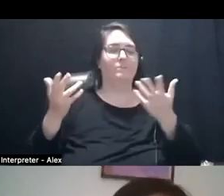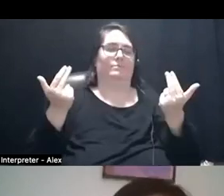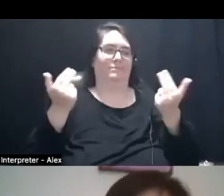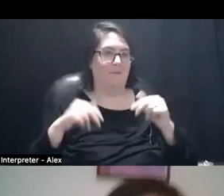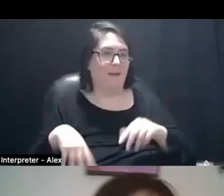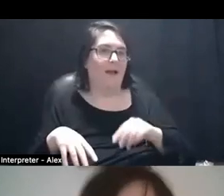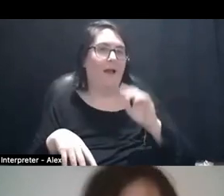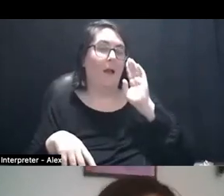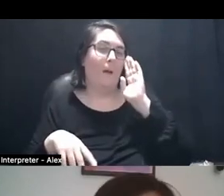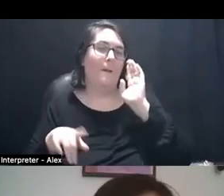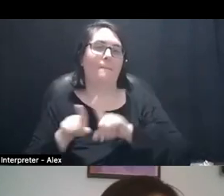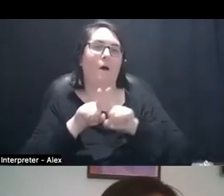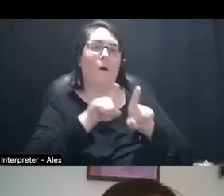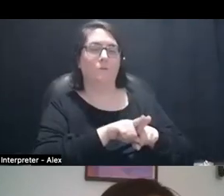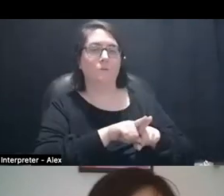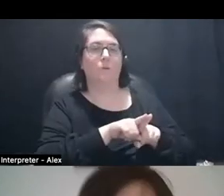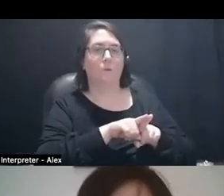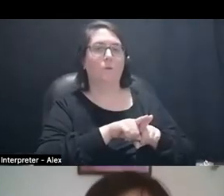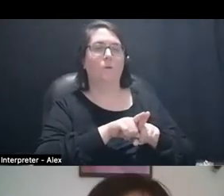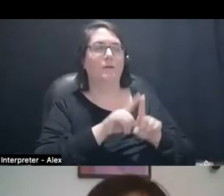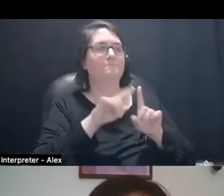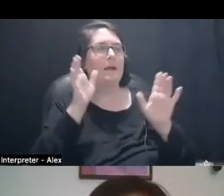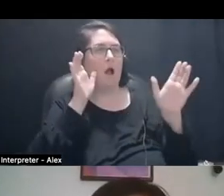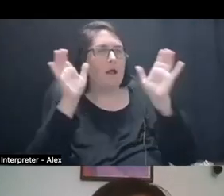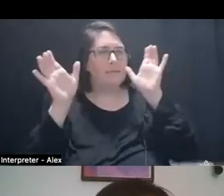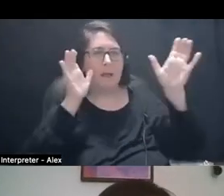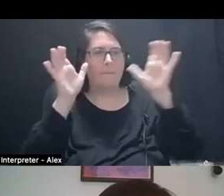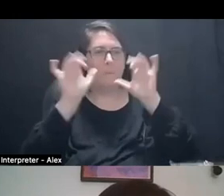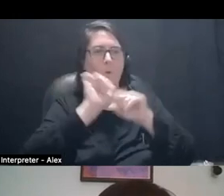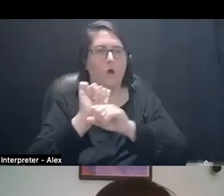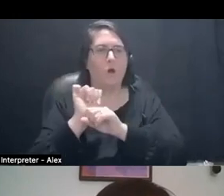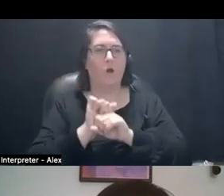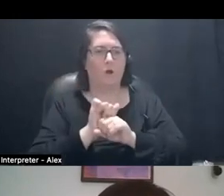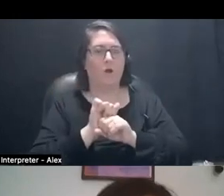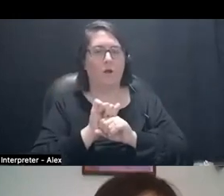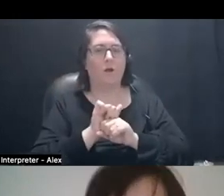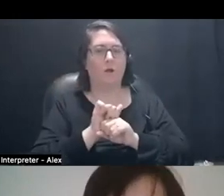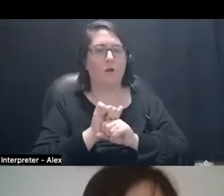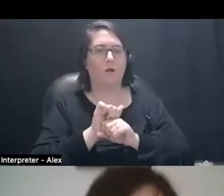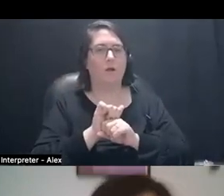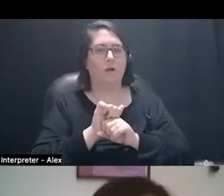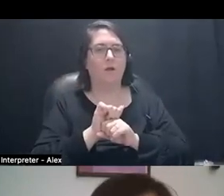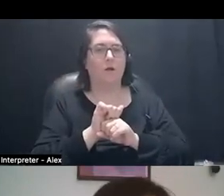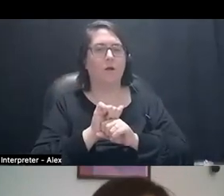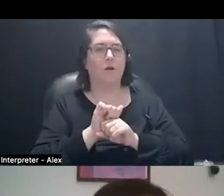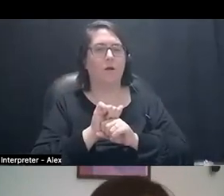within all of this conceptual work that we're speaking of that is physical endurance, that is mental endurance,